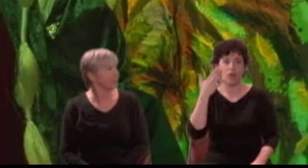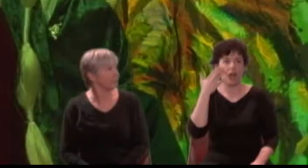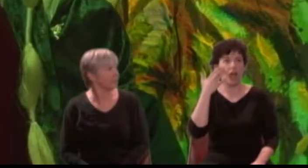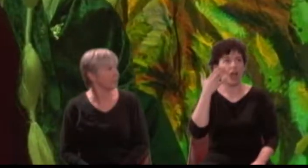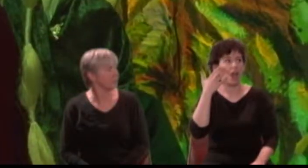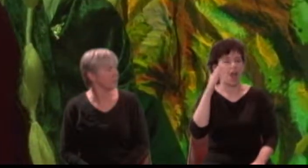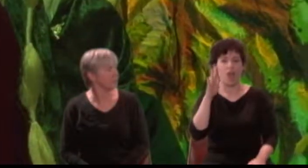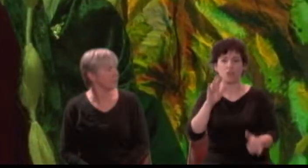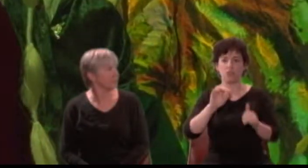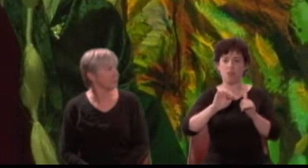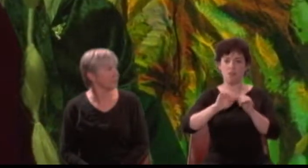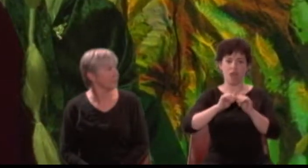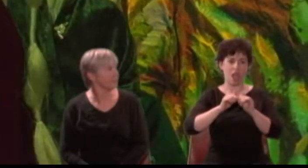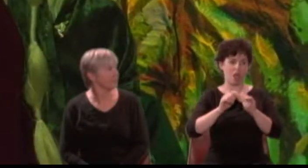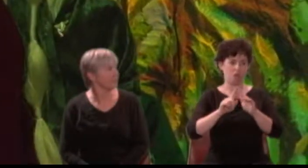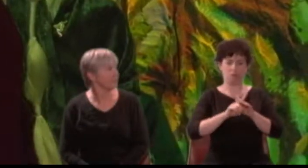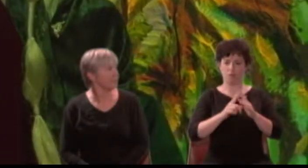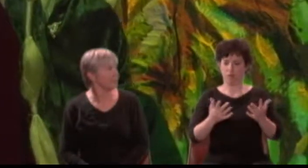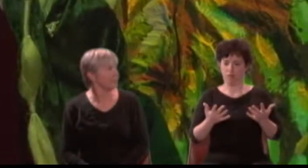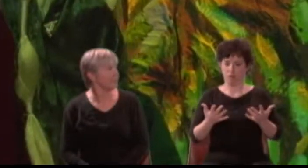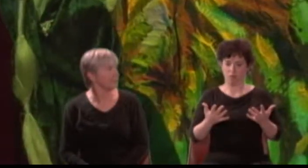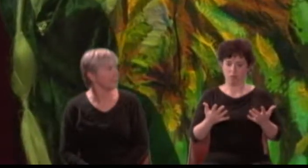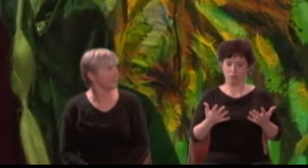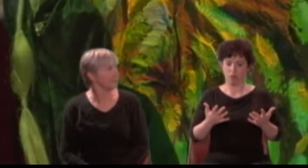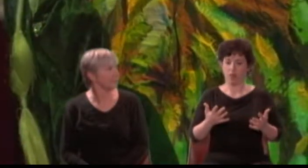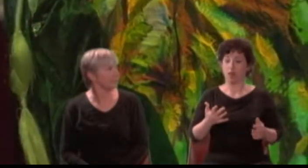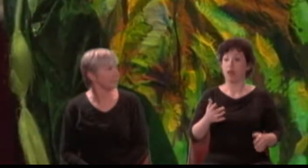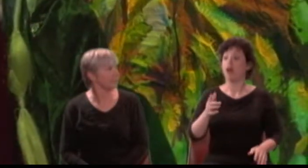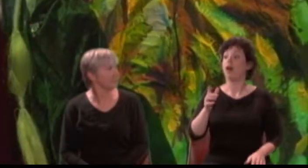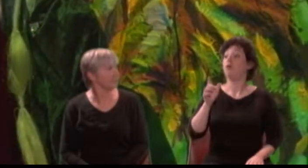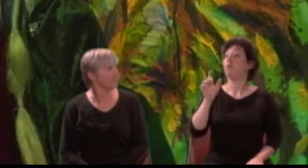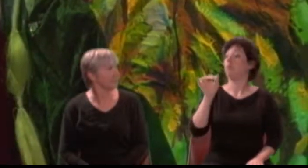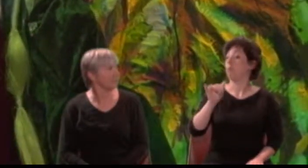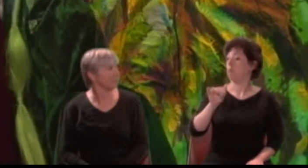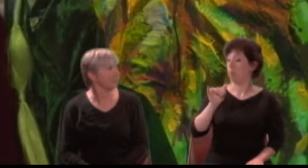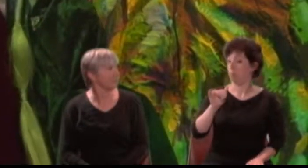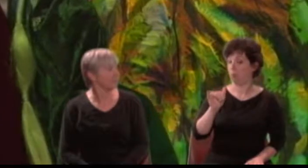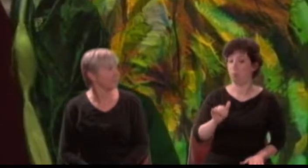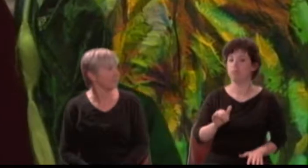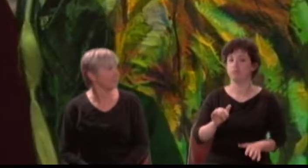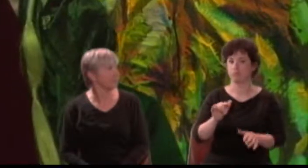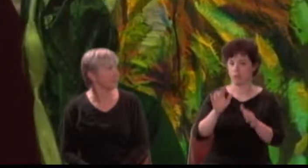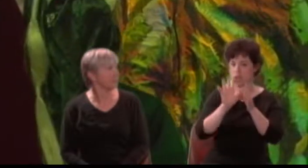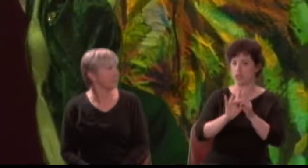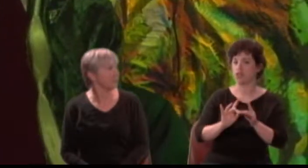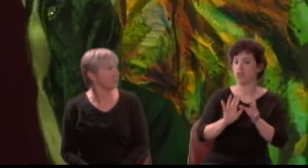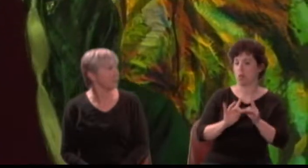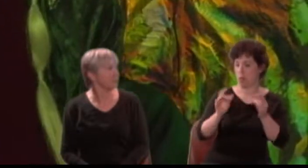Theseus: Of this discourse we more will hear anon; away with us to Athens!